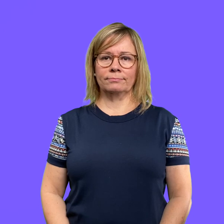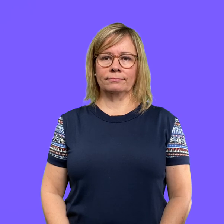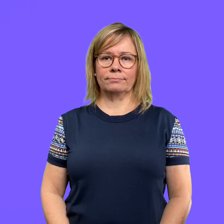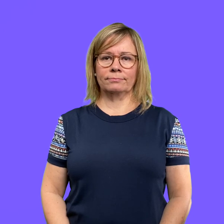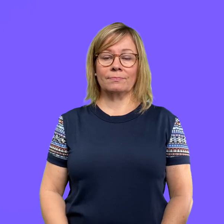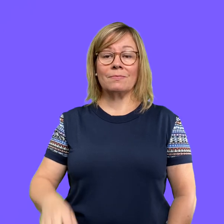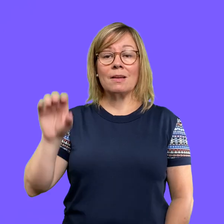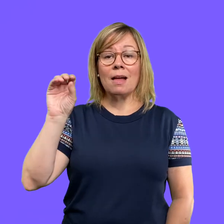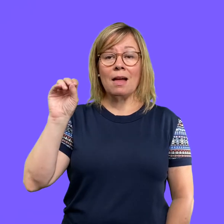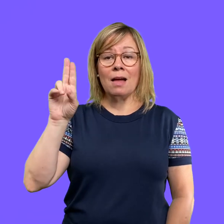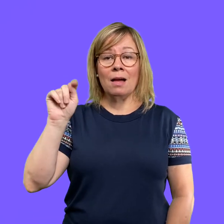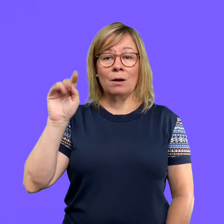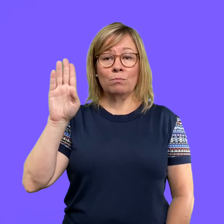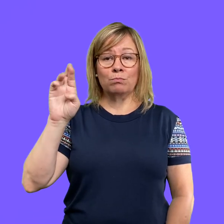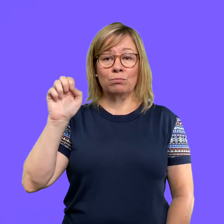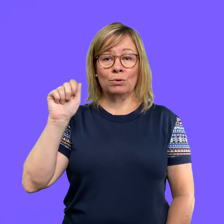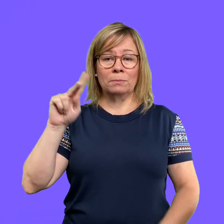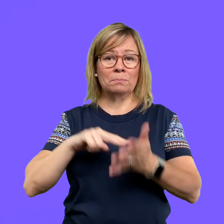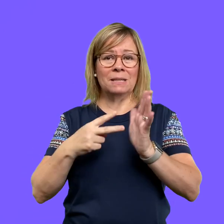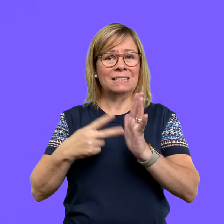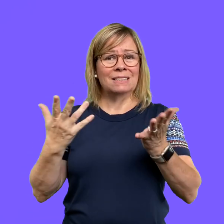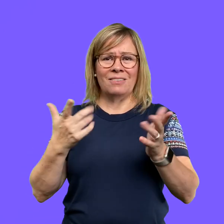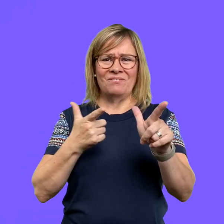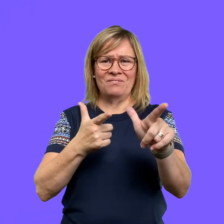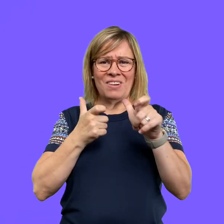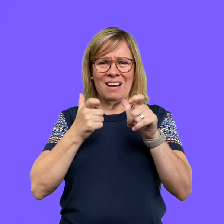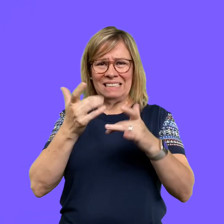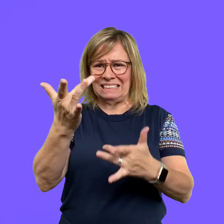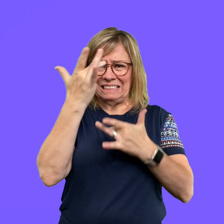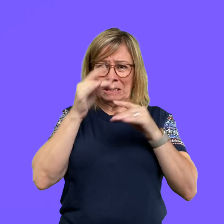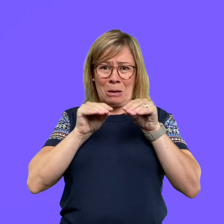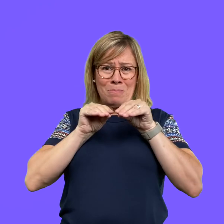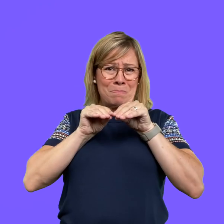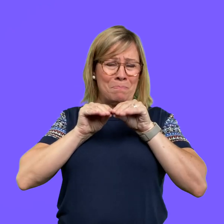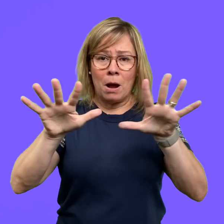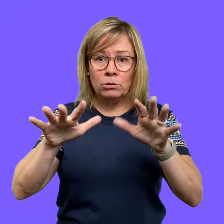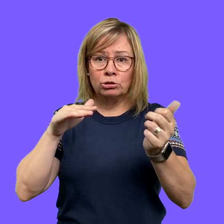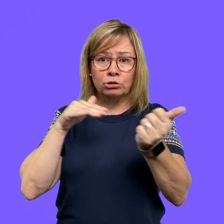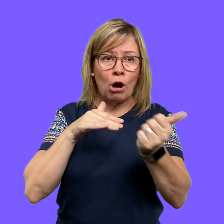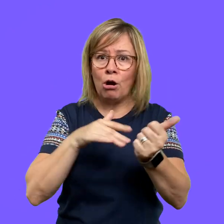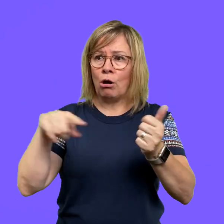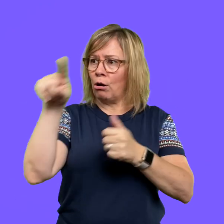Outbreak. This is a rapid spread of illness in which doctors and other